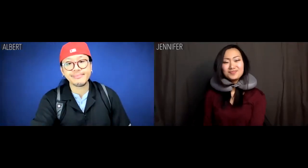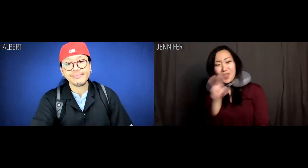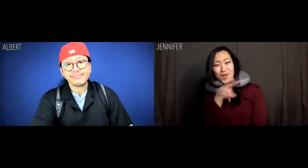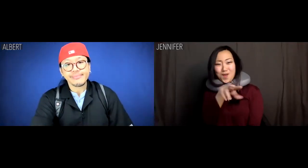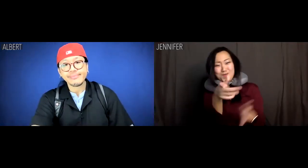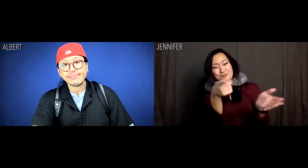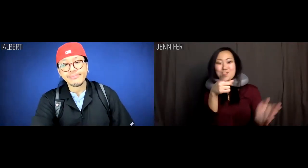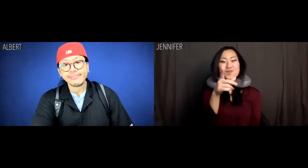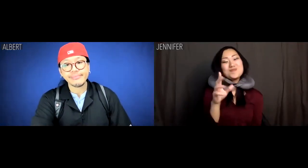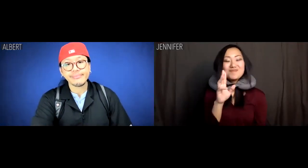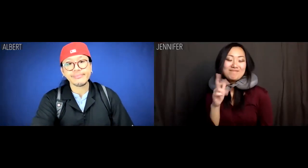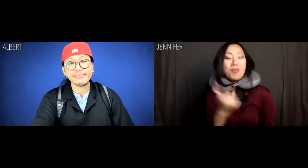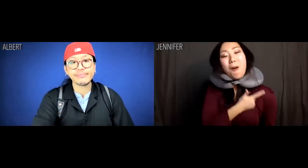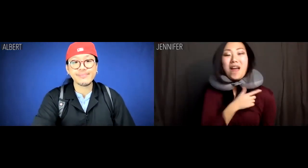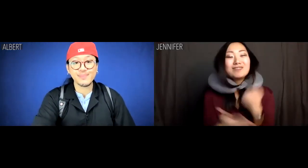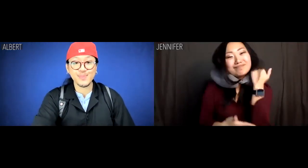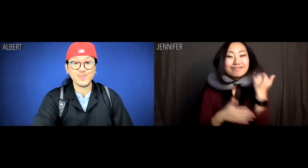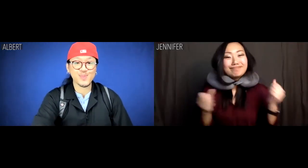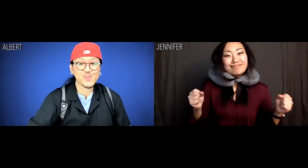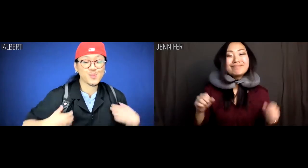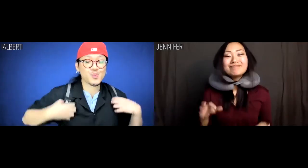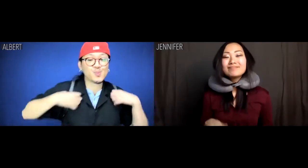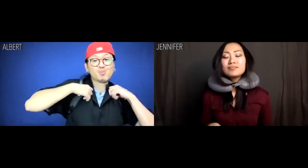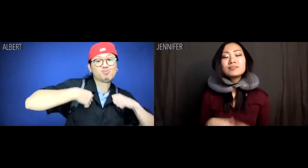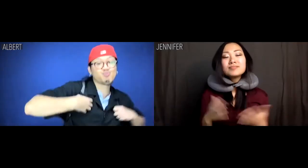Jennifer: Look at you, lil nationalist.